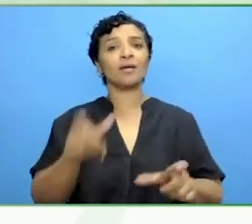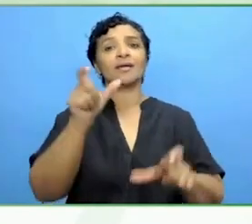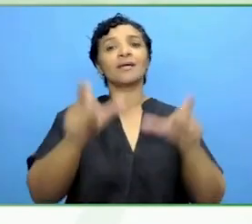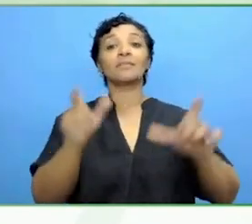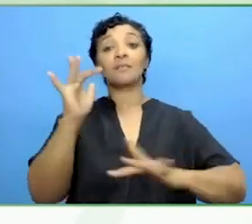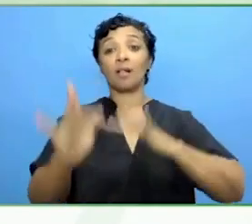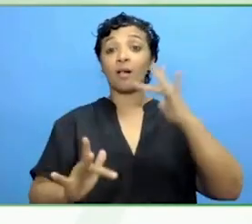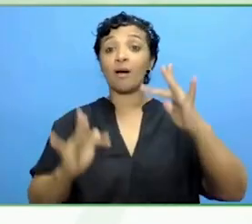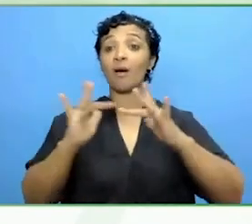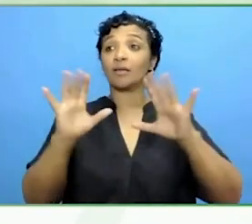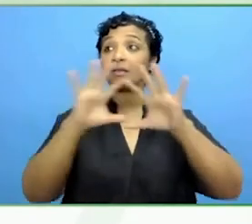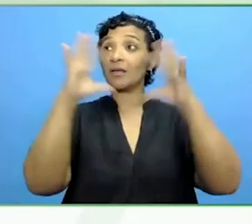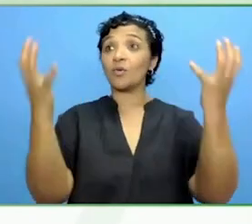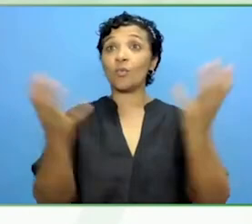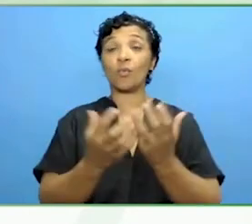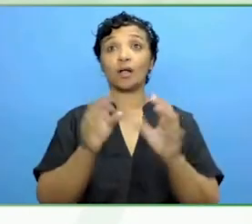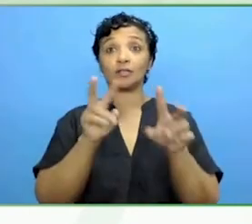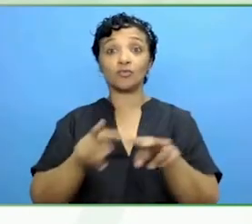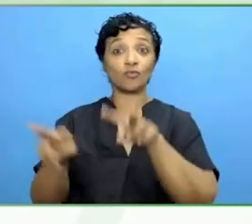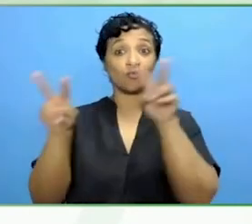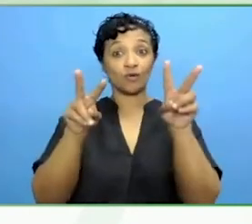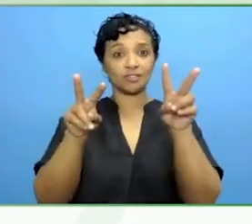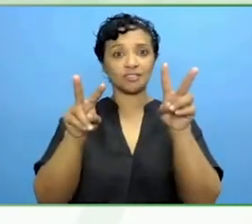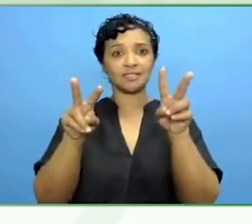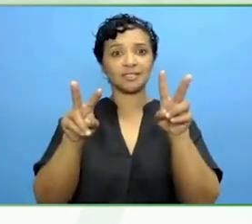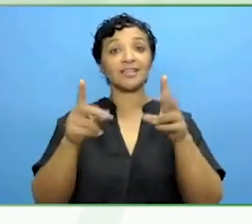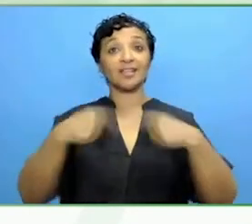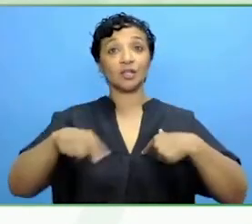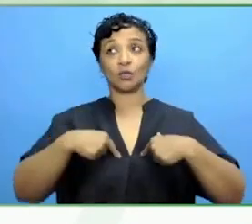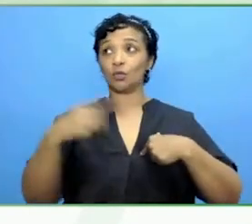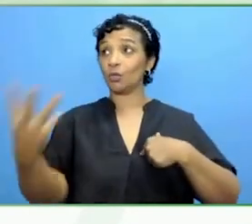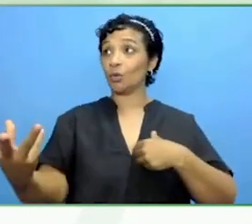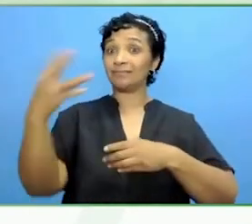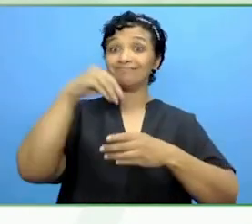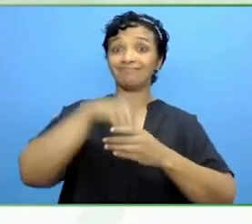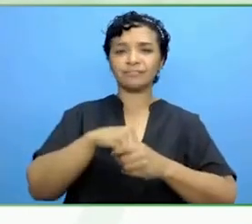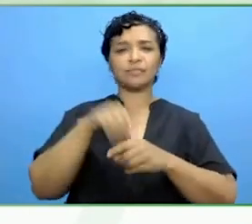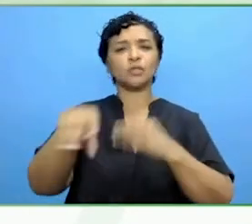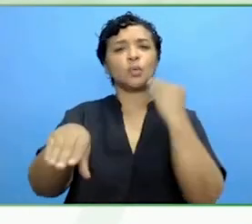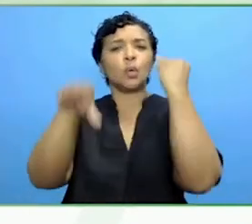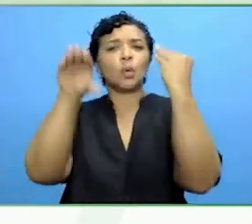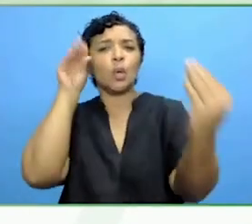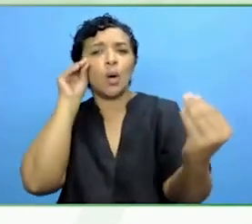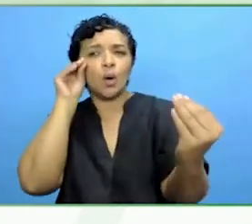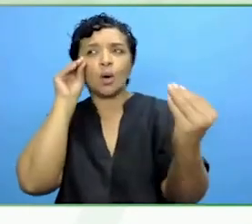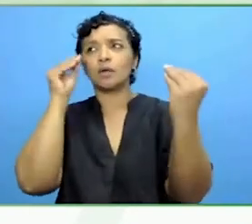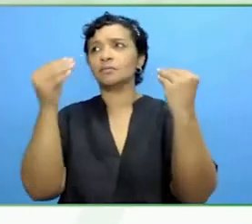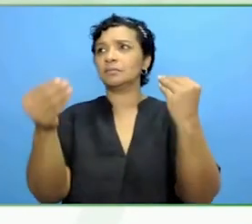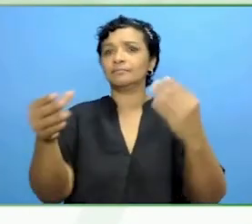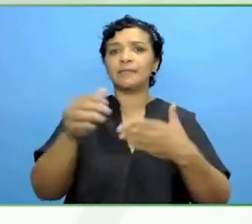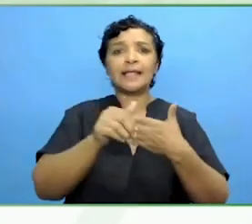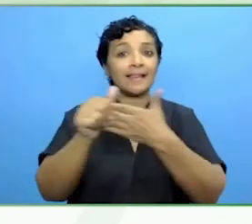If you are a leader, come in, we have got your back.